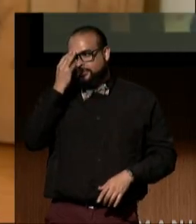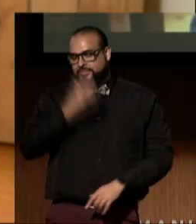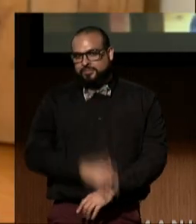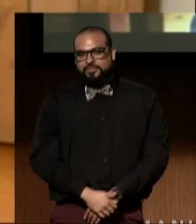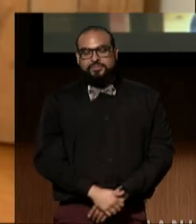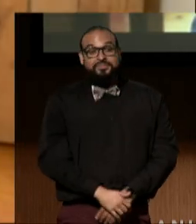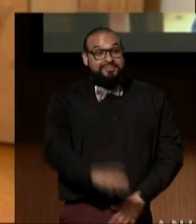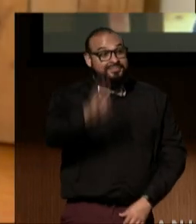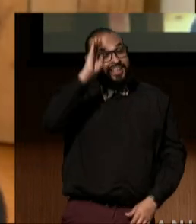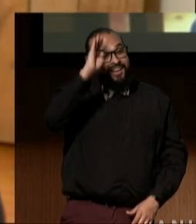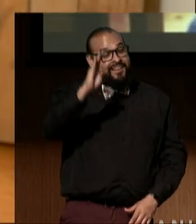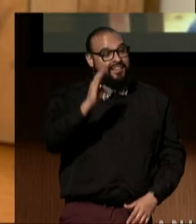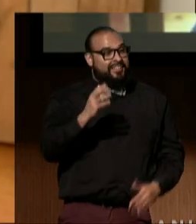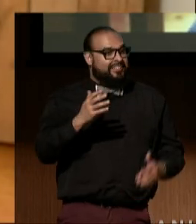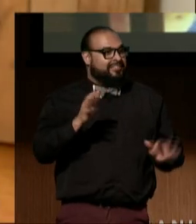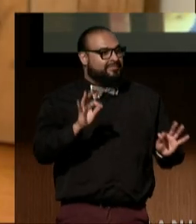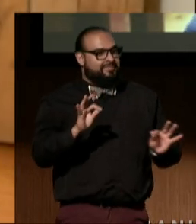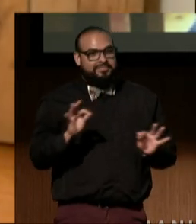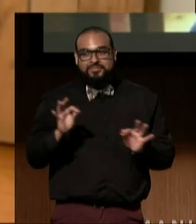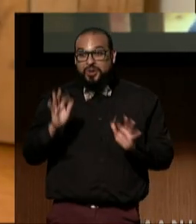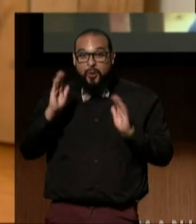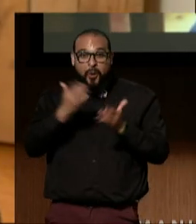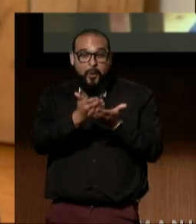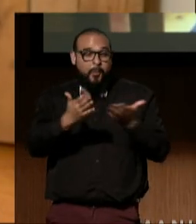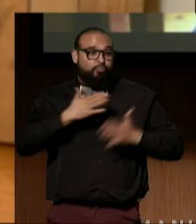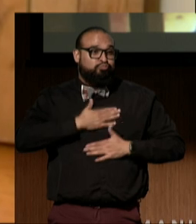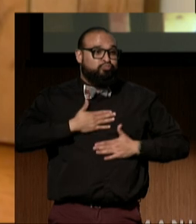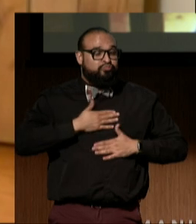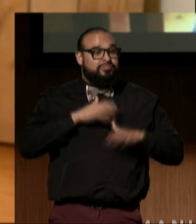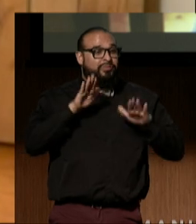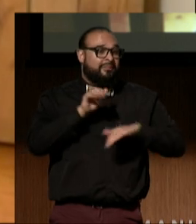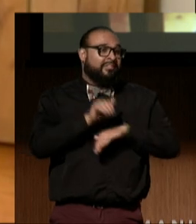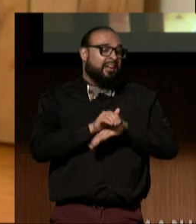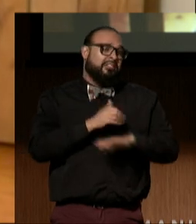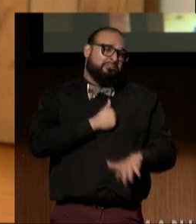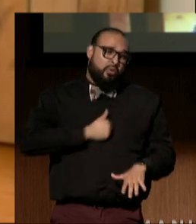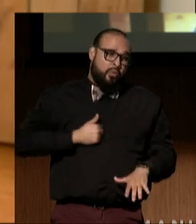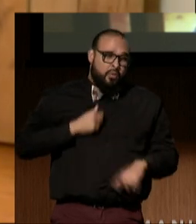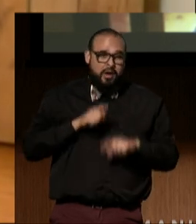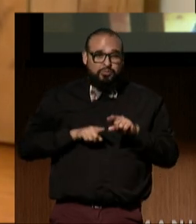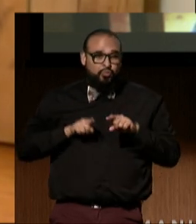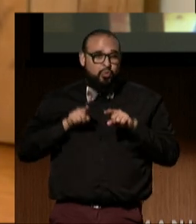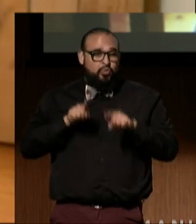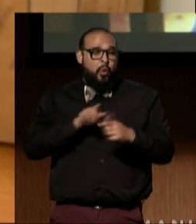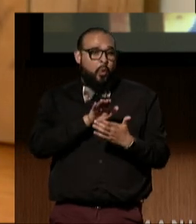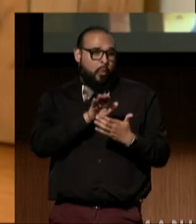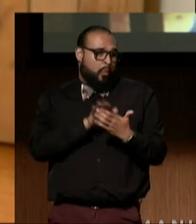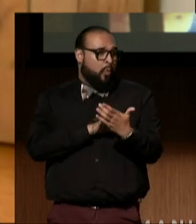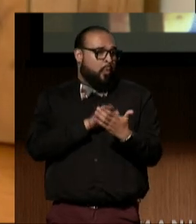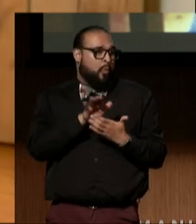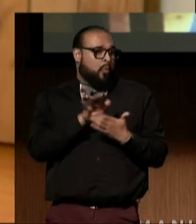Hi, everyone. I hope you're all having a wonderful night, and I'm sorry I wasn't able to be there with you in person to celebrate.